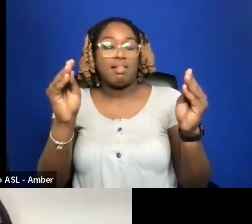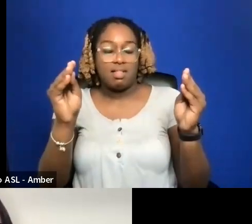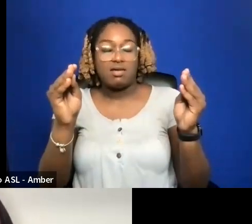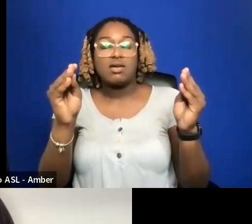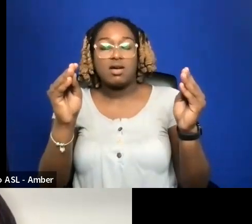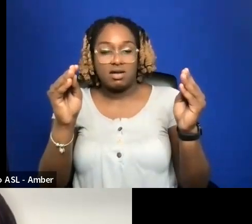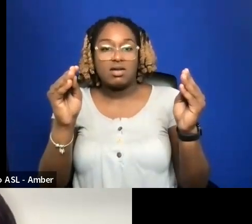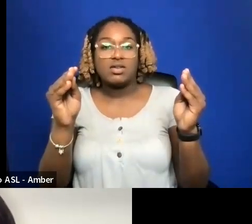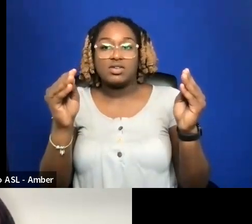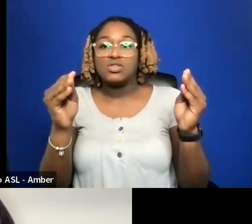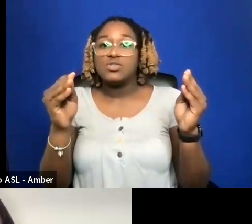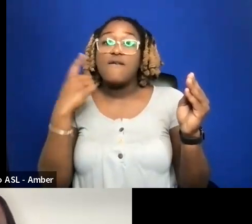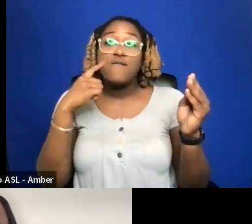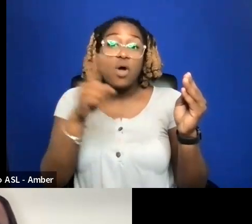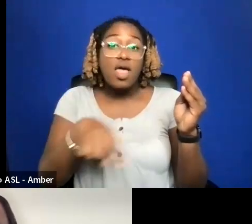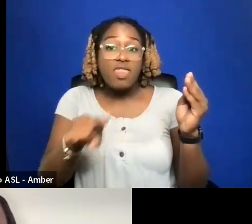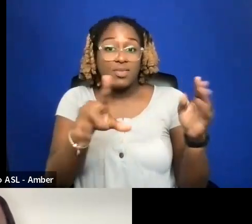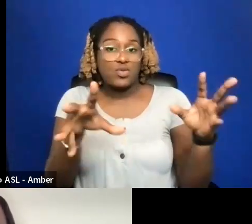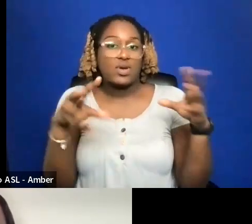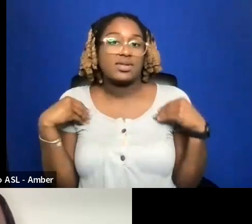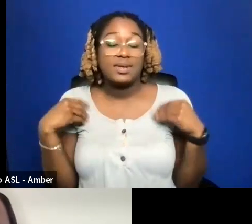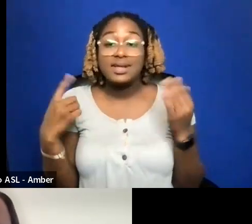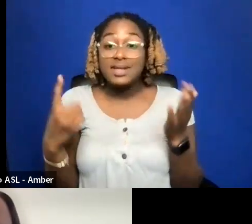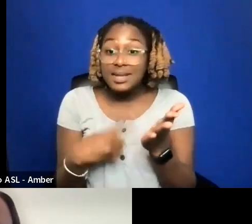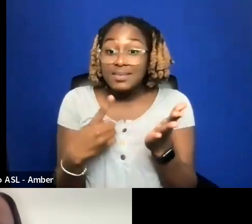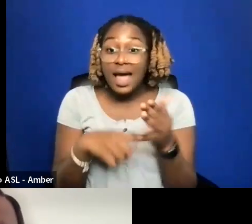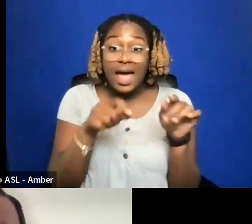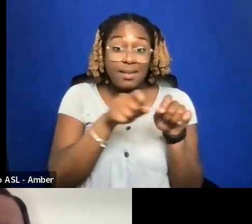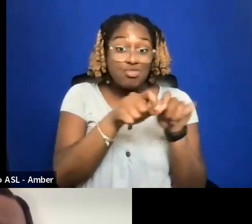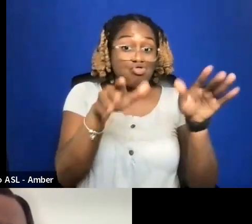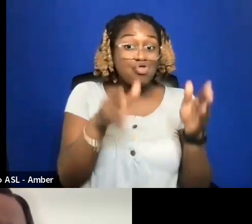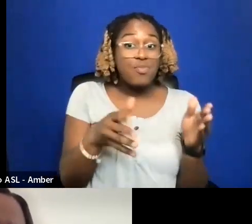BECAUSE SOMETIMES DISTRIBUTORS WANT A CERTAIN LEVEL BEFORE THEY WILL GO THROUGH.